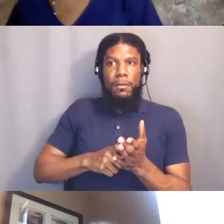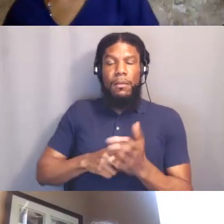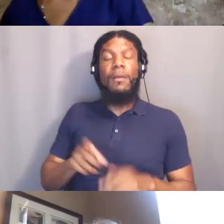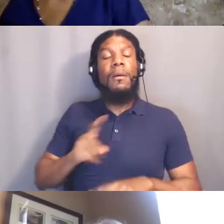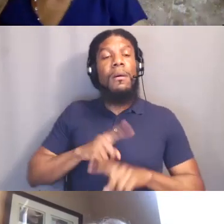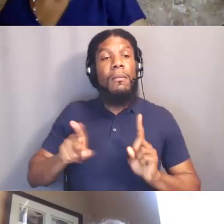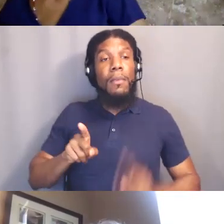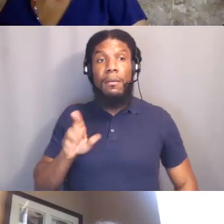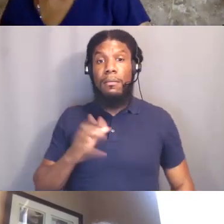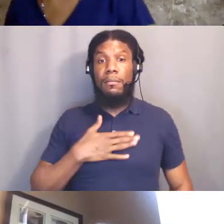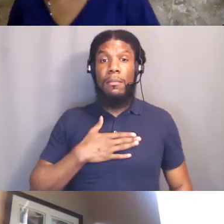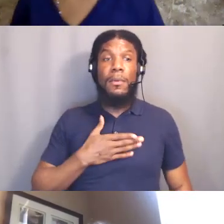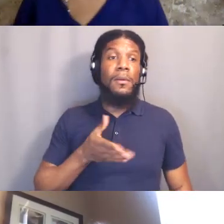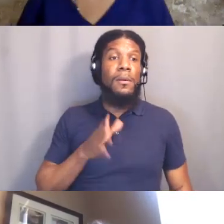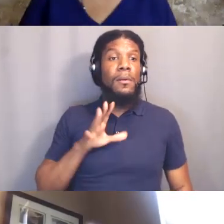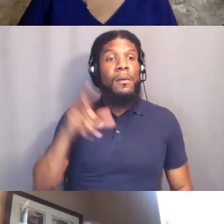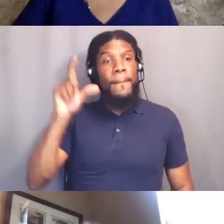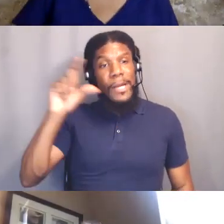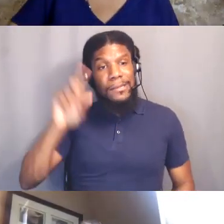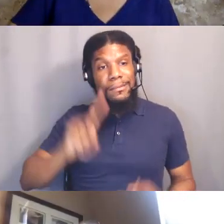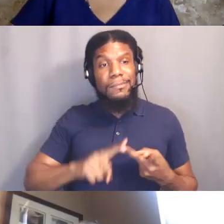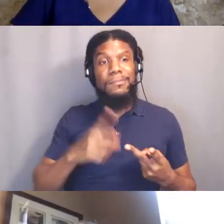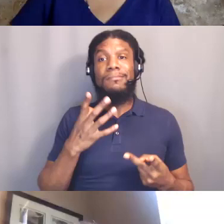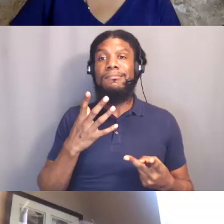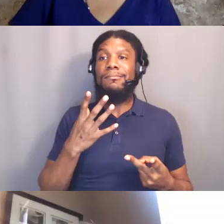my Jewish brothers and sisters and on and on down the line,